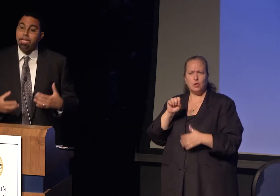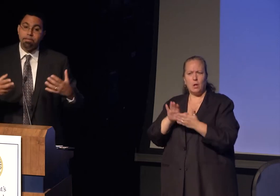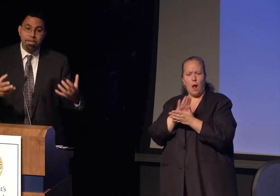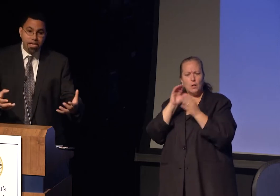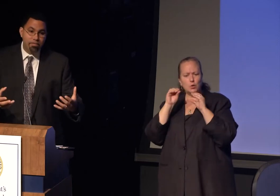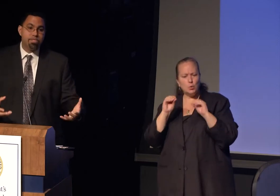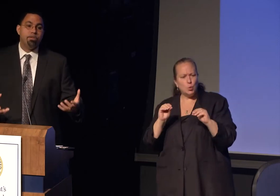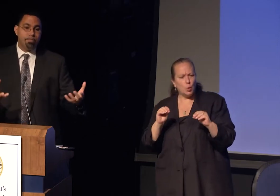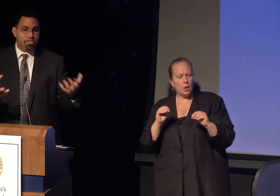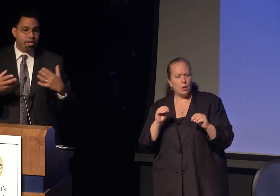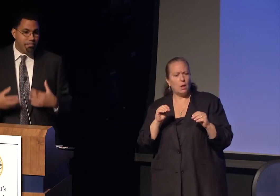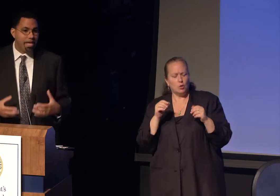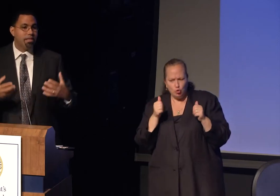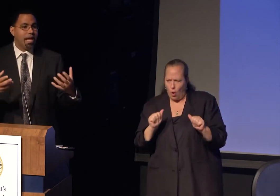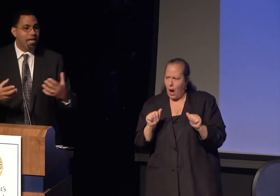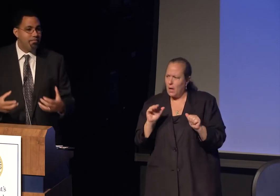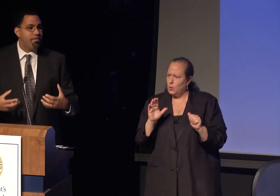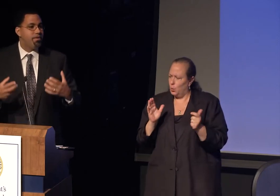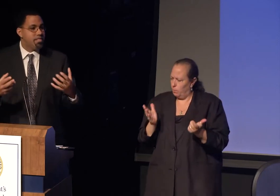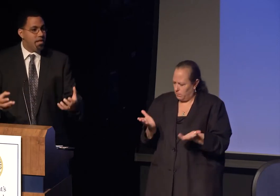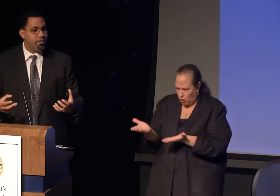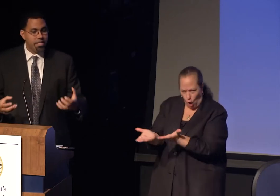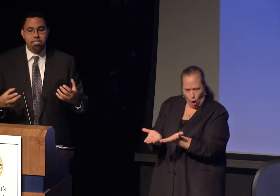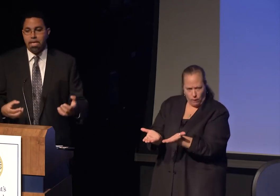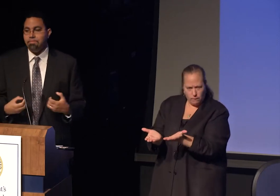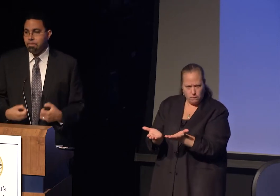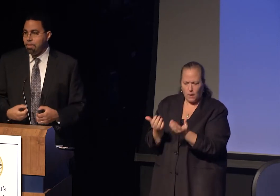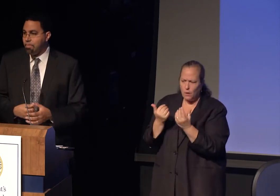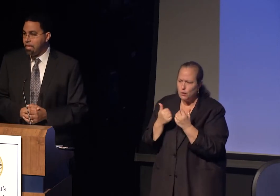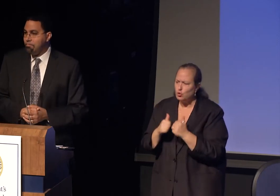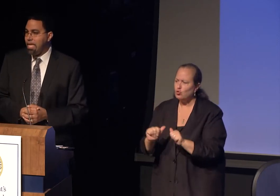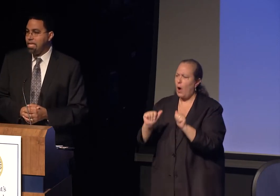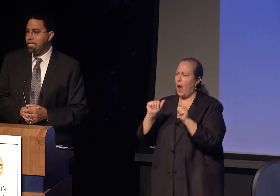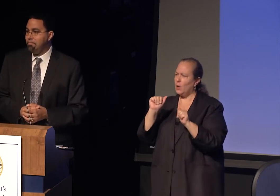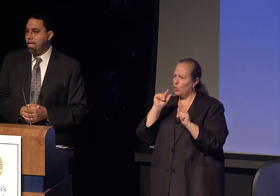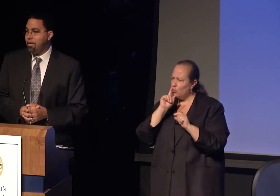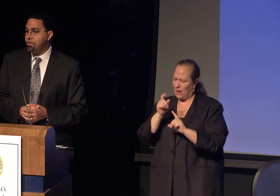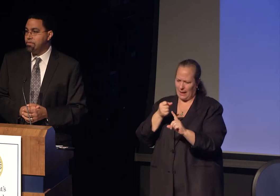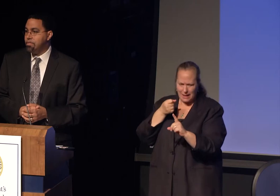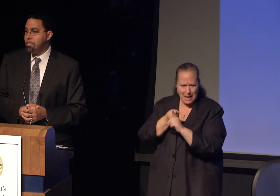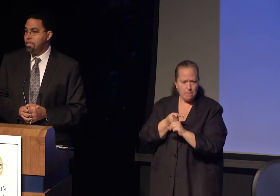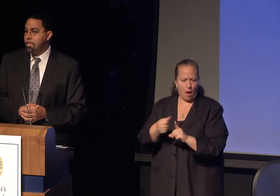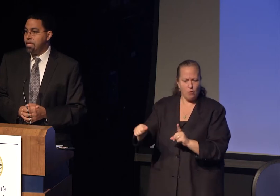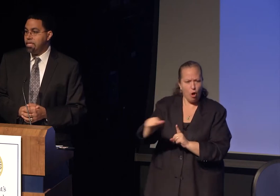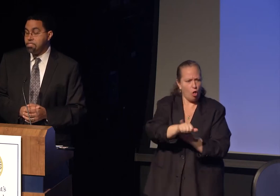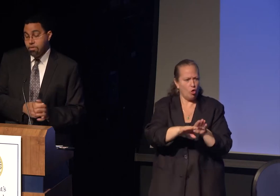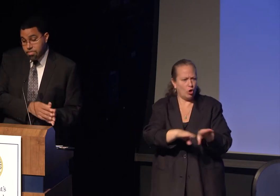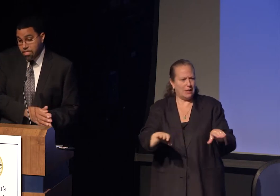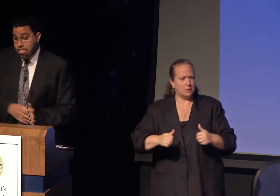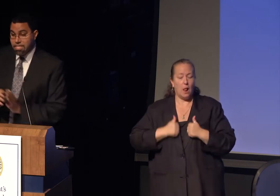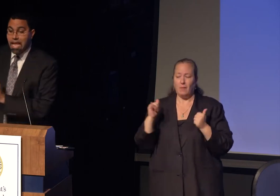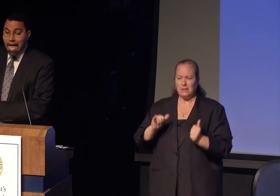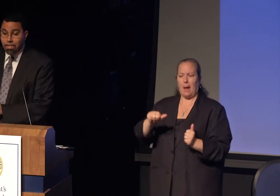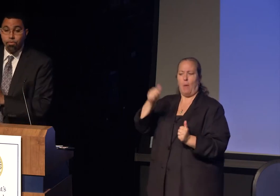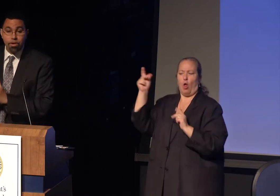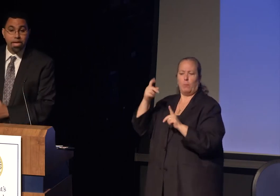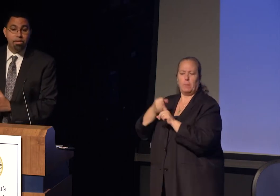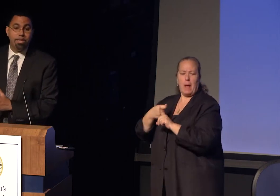of trying to be of service. Trying to make kind of difference in other kids lives that people made in my own. To this day, the work I do in education